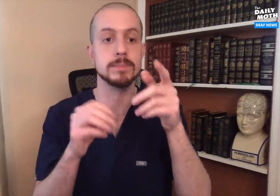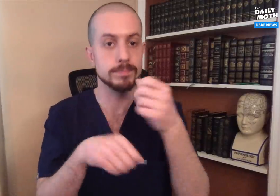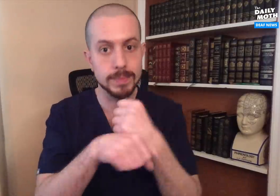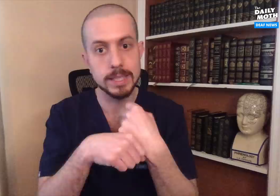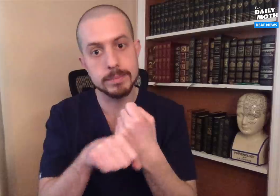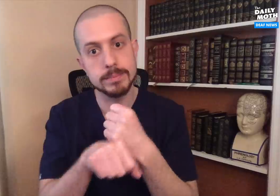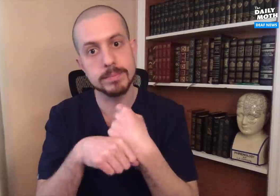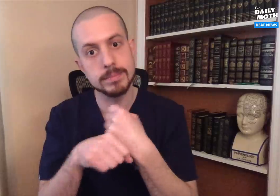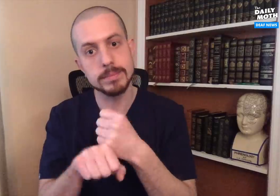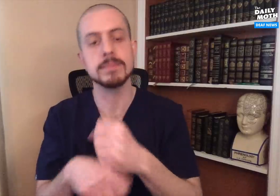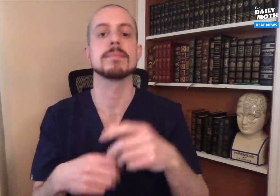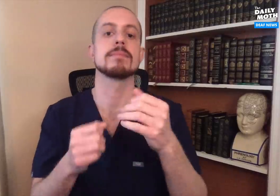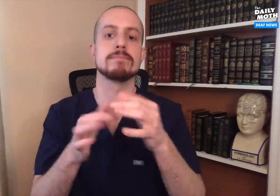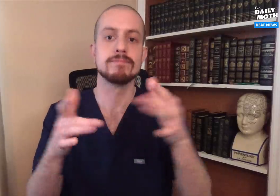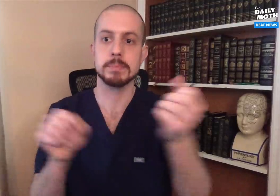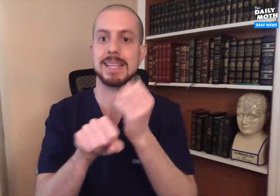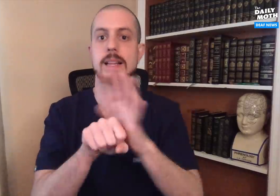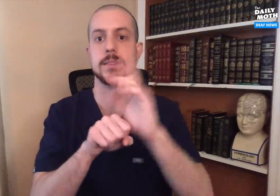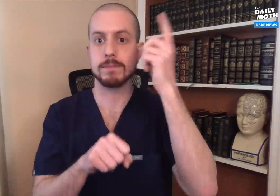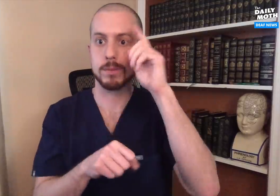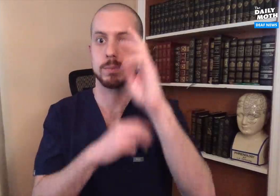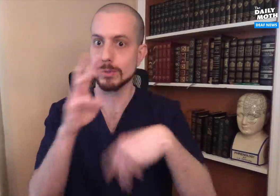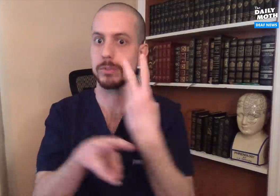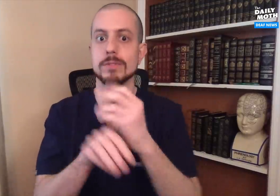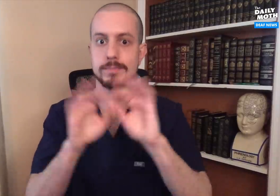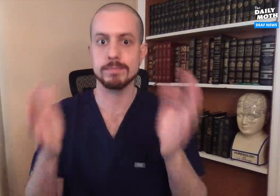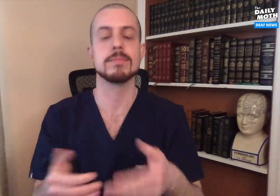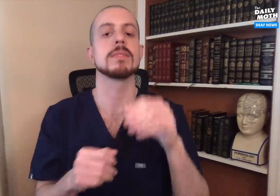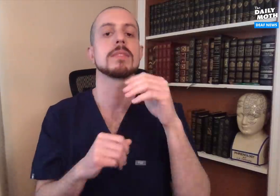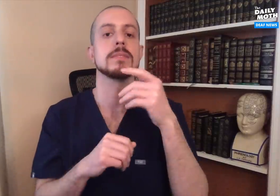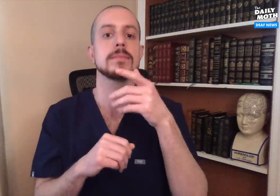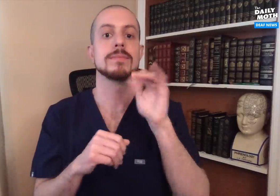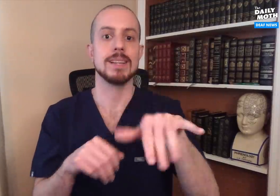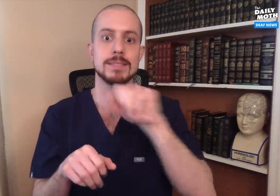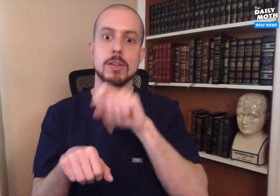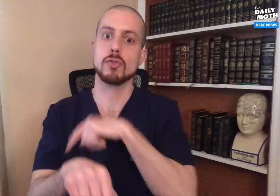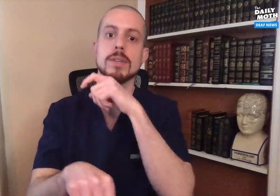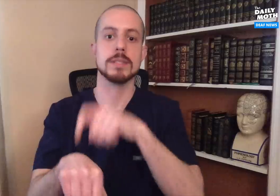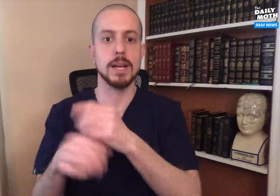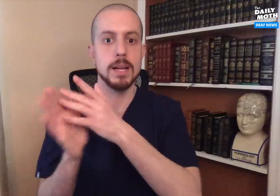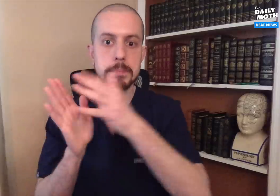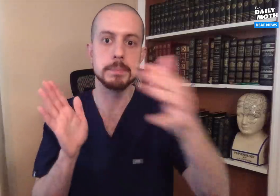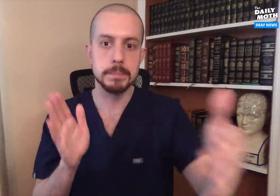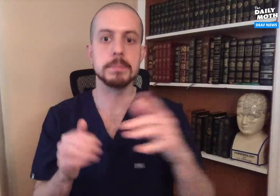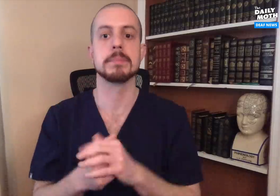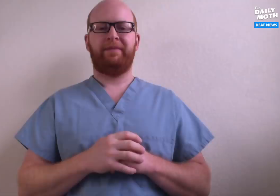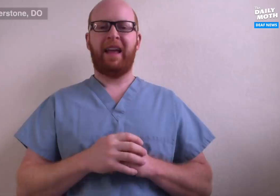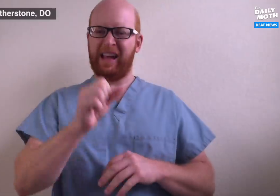You will then have to mass-produce it so there is enough available for the world. That takes a long time.